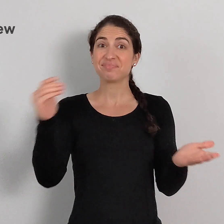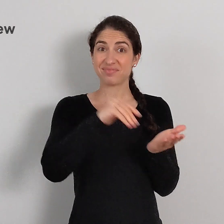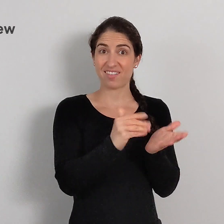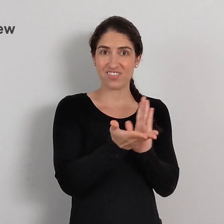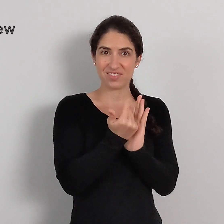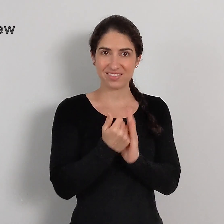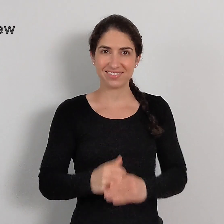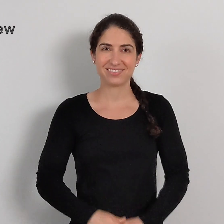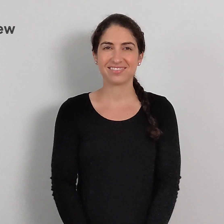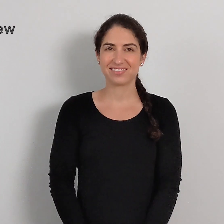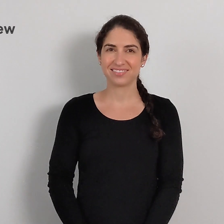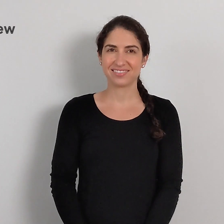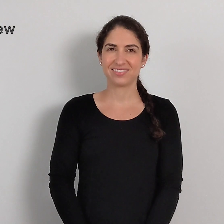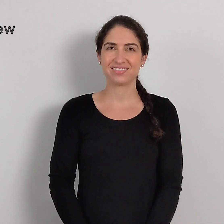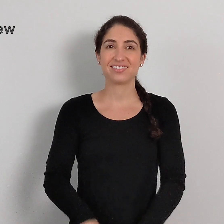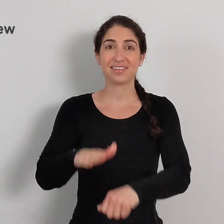Alright, let's review!